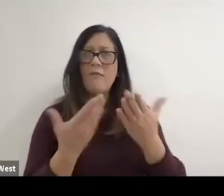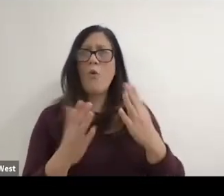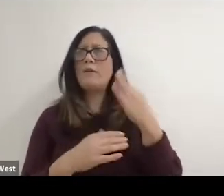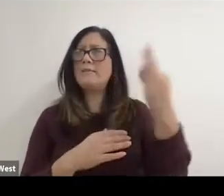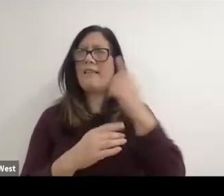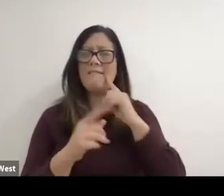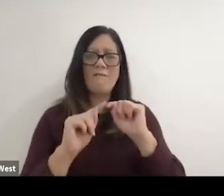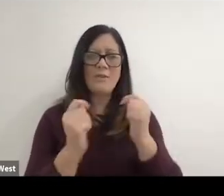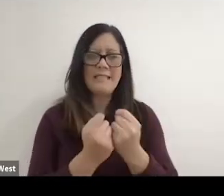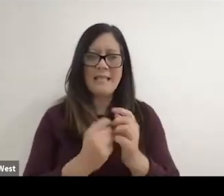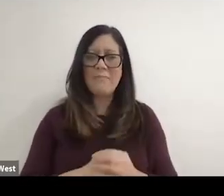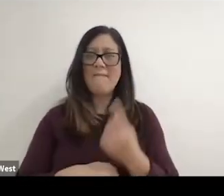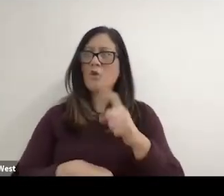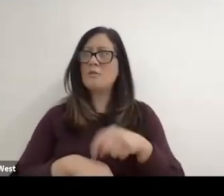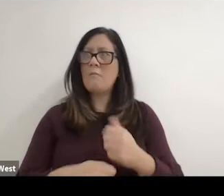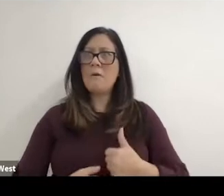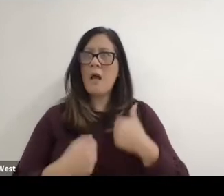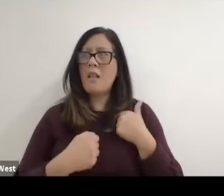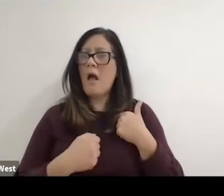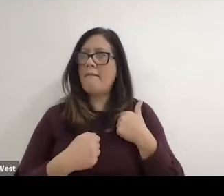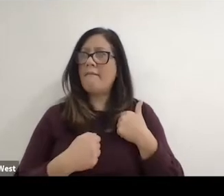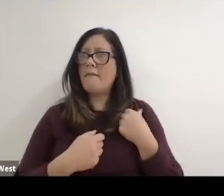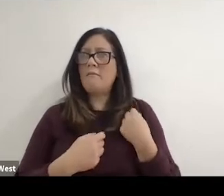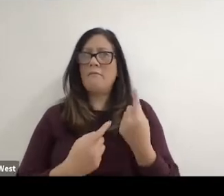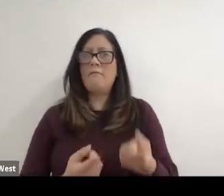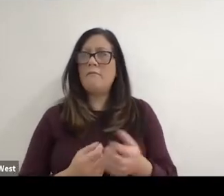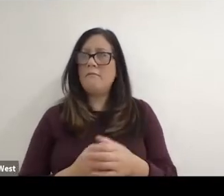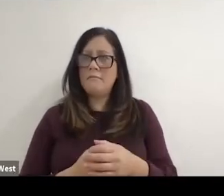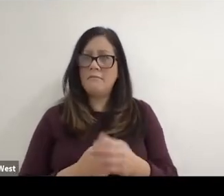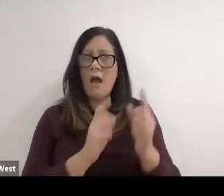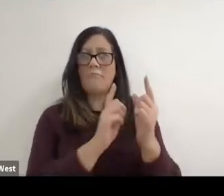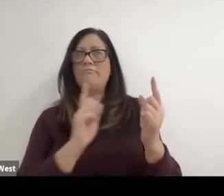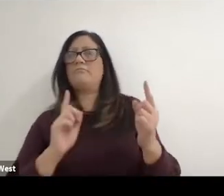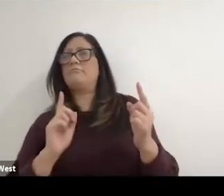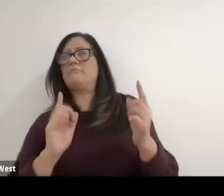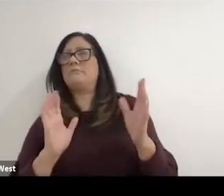So the first time ever in my life and and and since I backed away. And I thought, well,